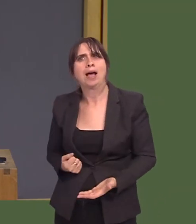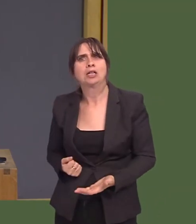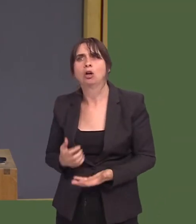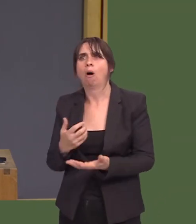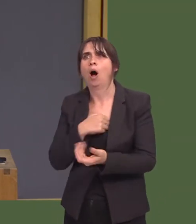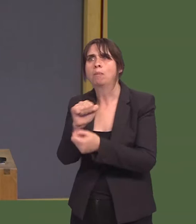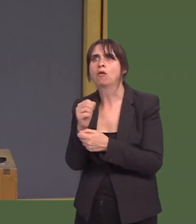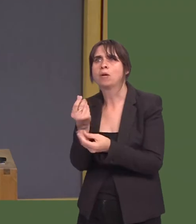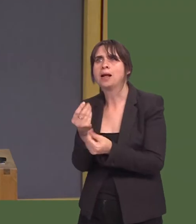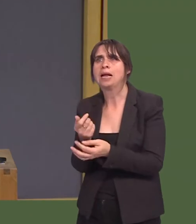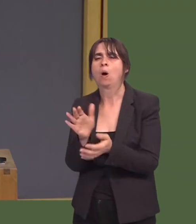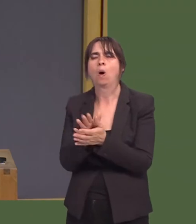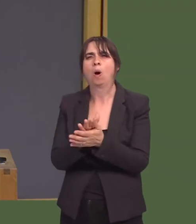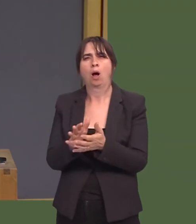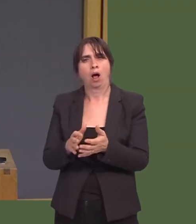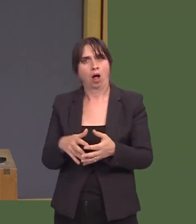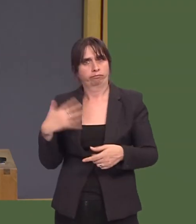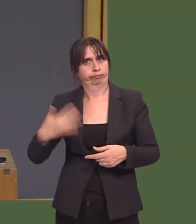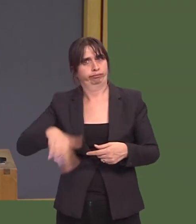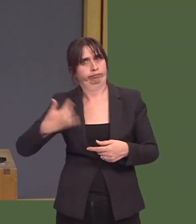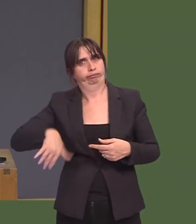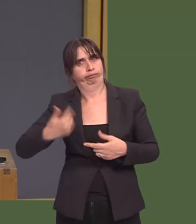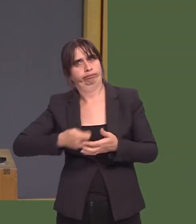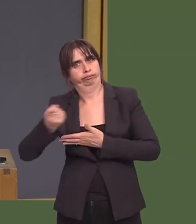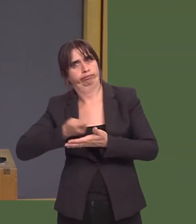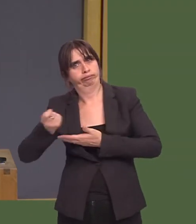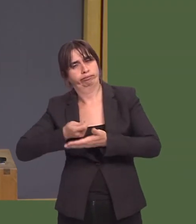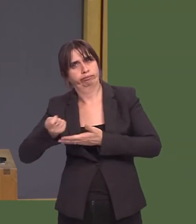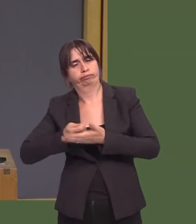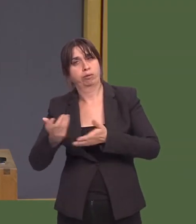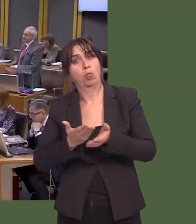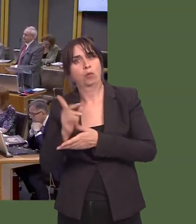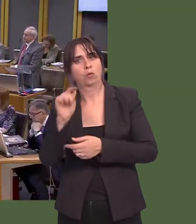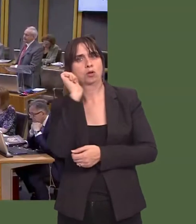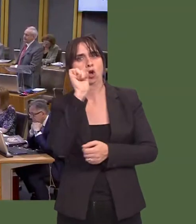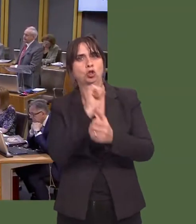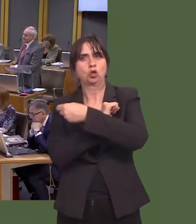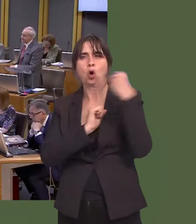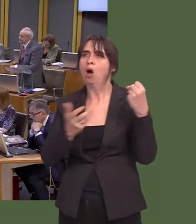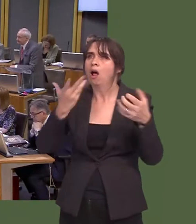First Minister can tell me what further progress the Government intends to make in the next 12 months towards ending this curse?